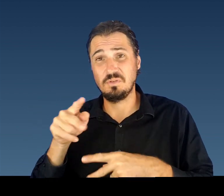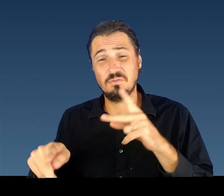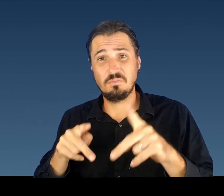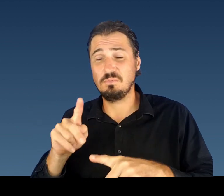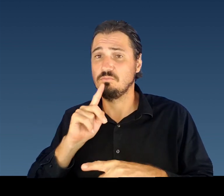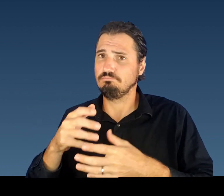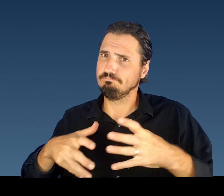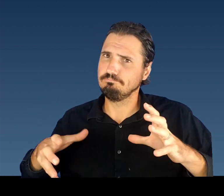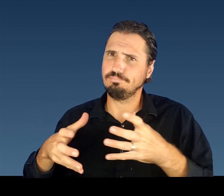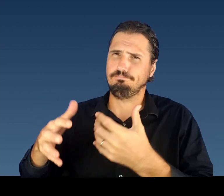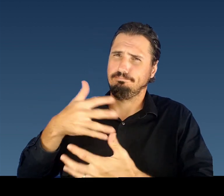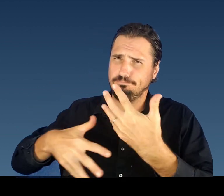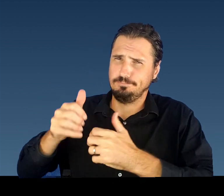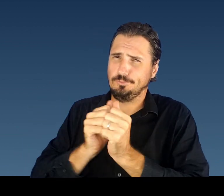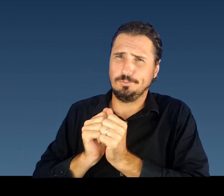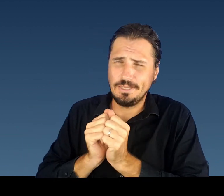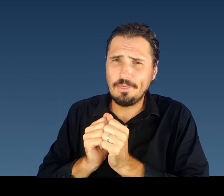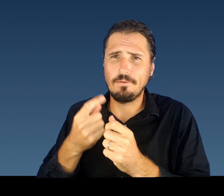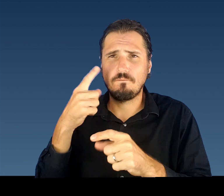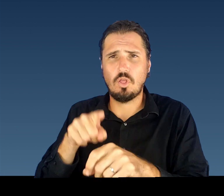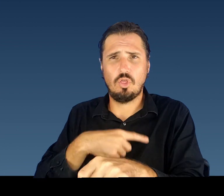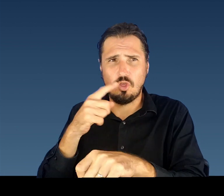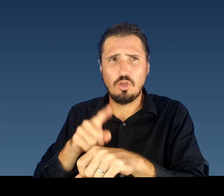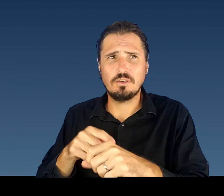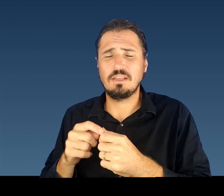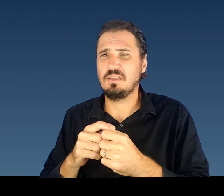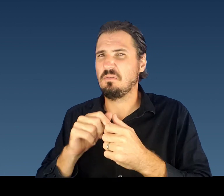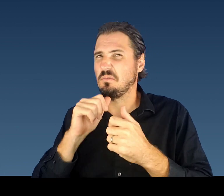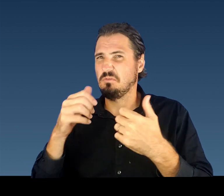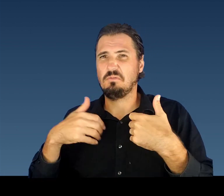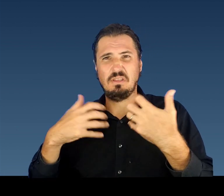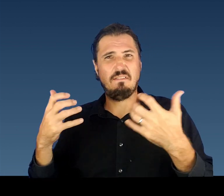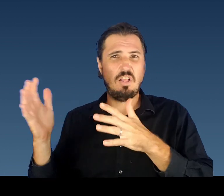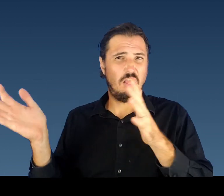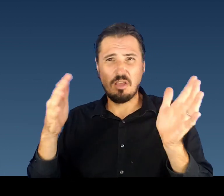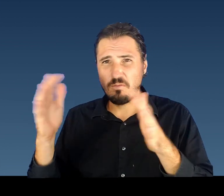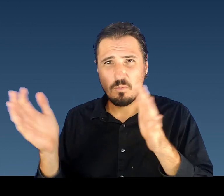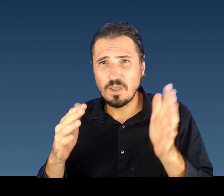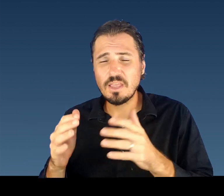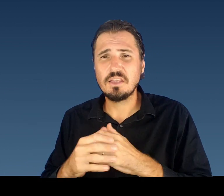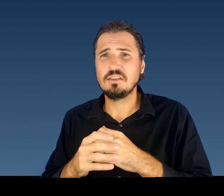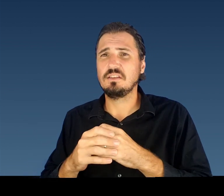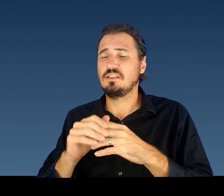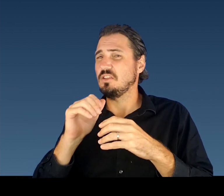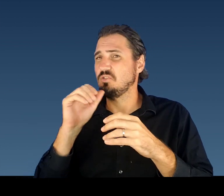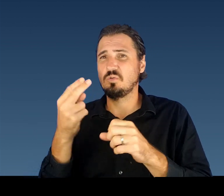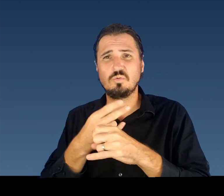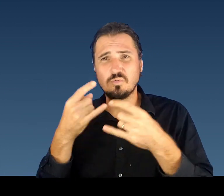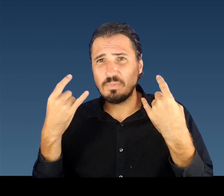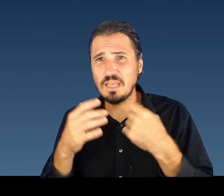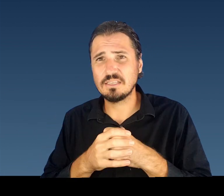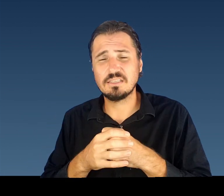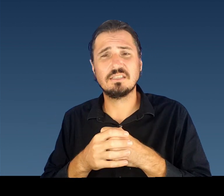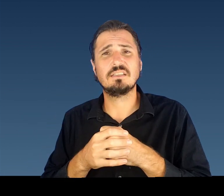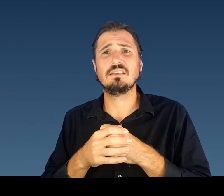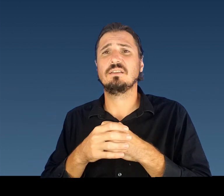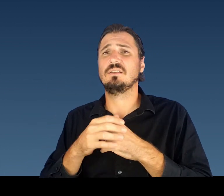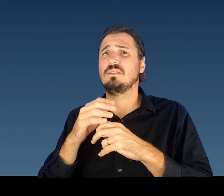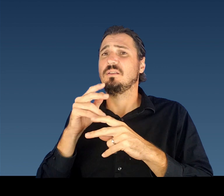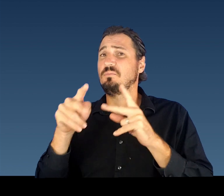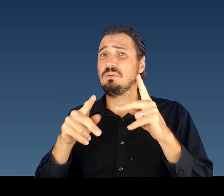Thank you Mayor. Community spread of COVID-19 is happening all over the island—it is not limited to one part of our island.